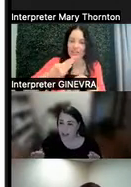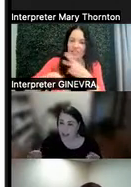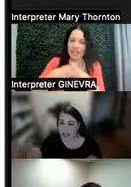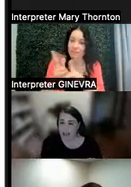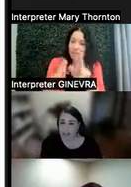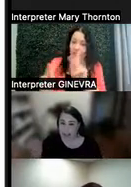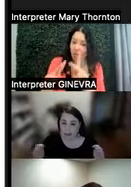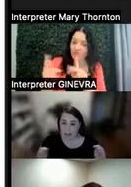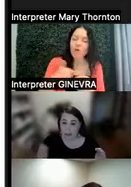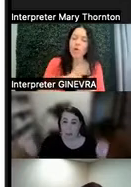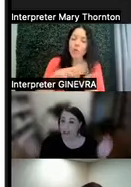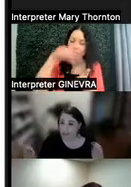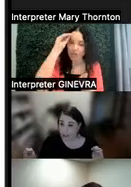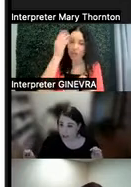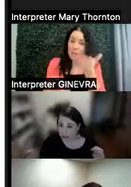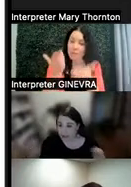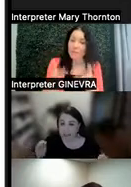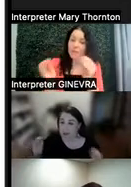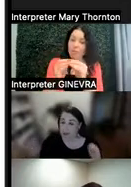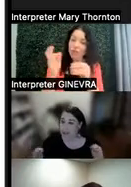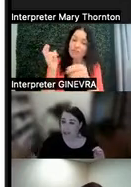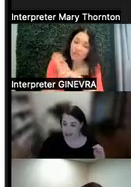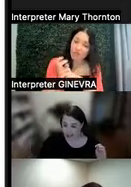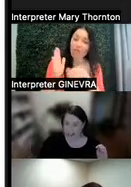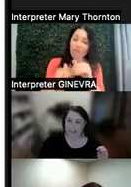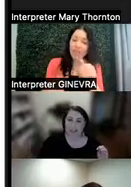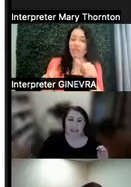that they may be more difficult than we originally thought.